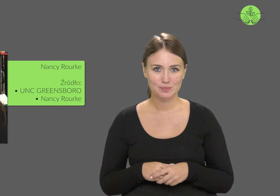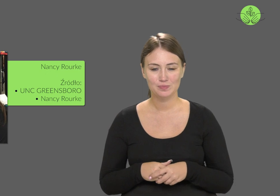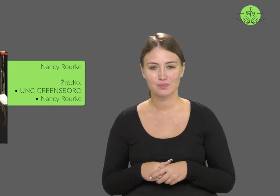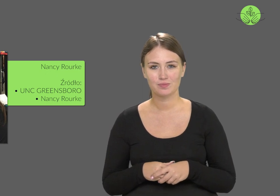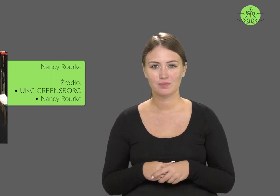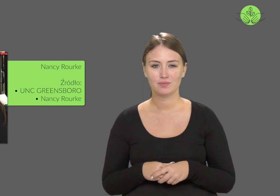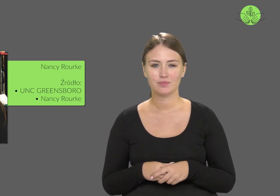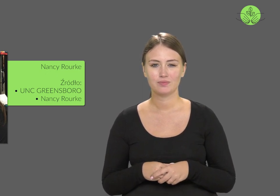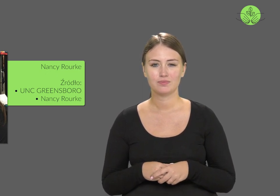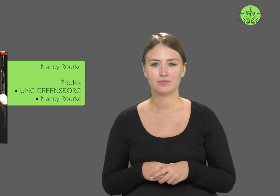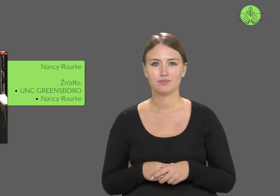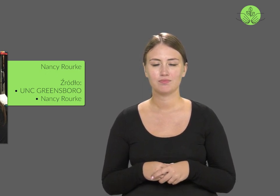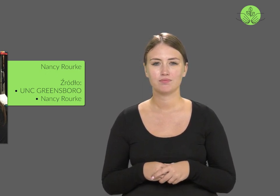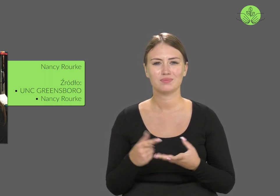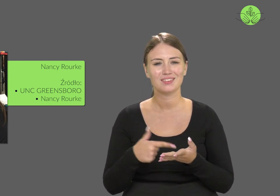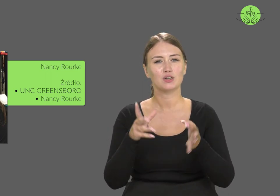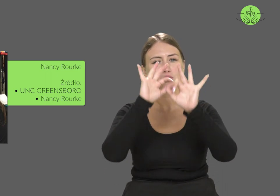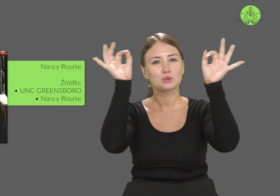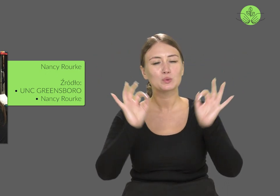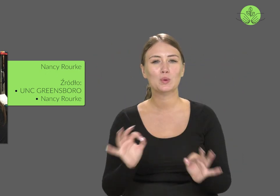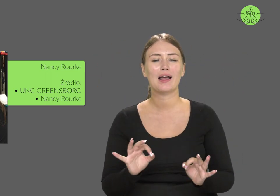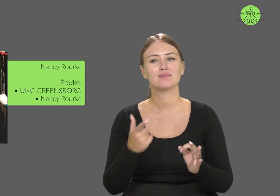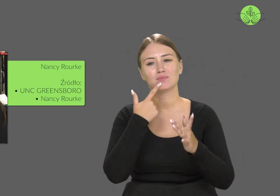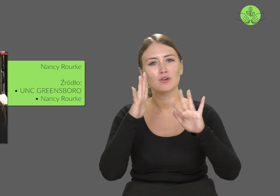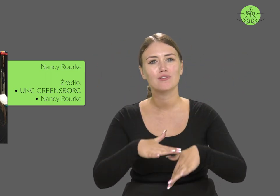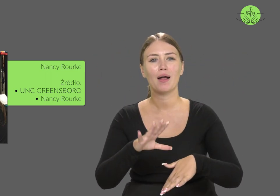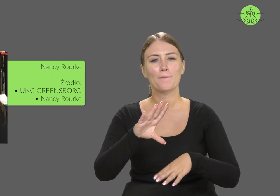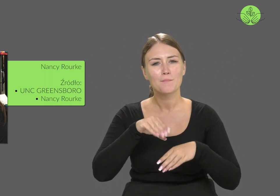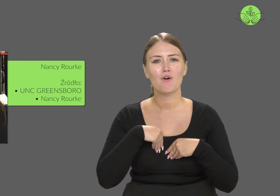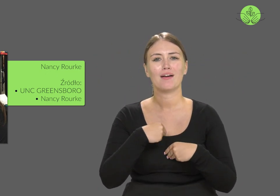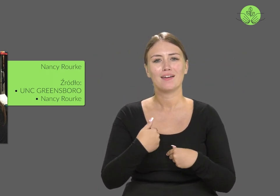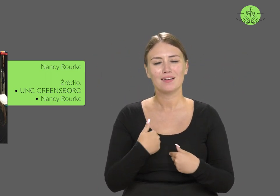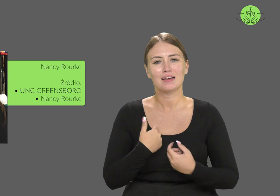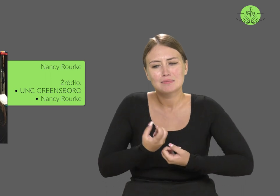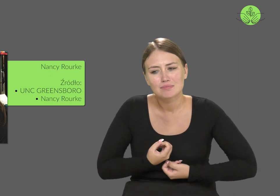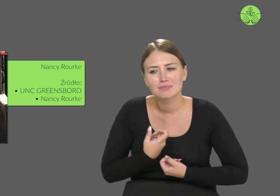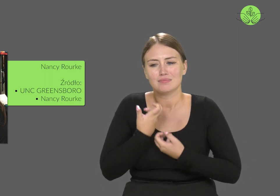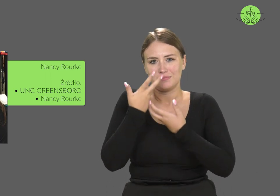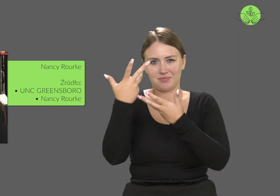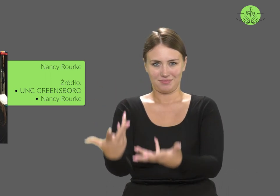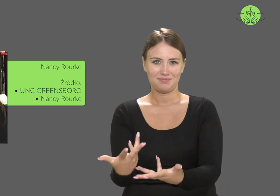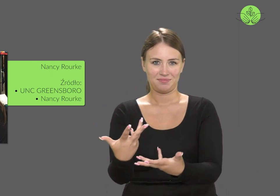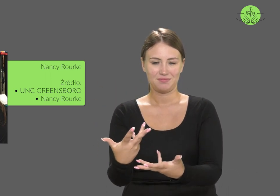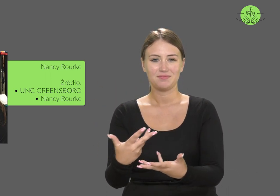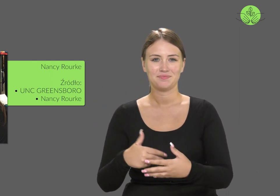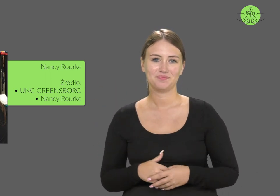Art allowed for free self-expression.